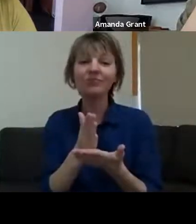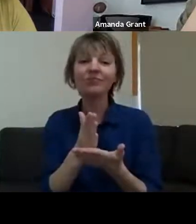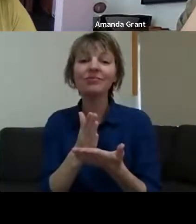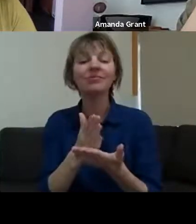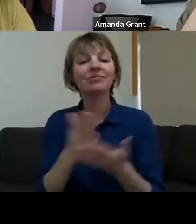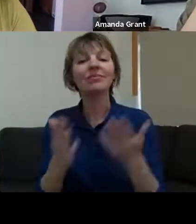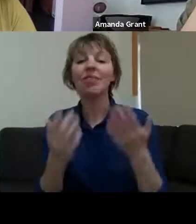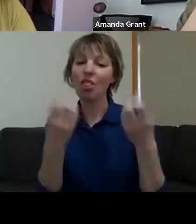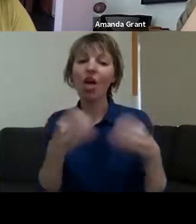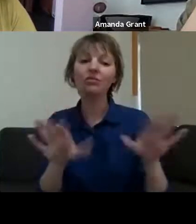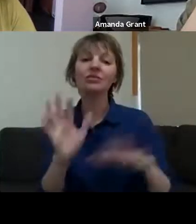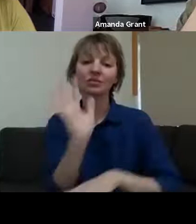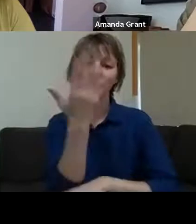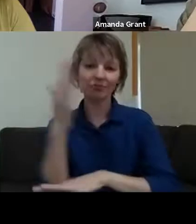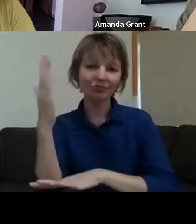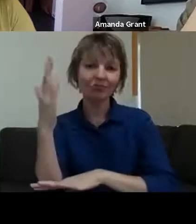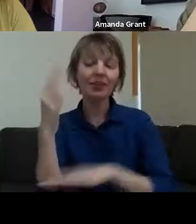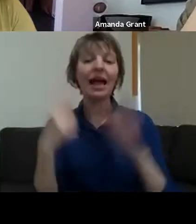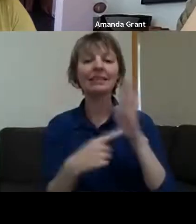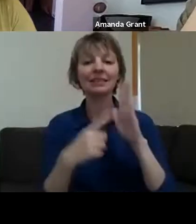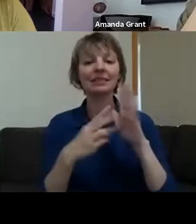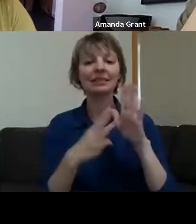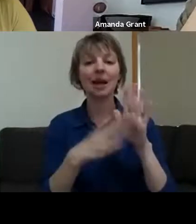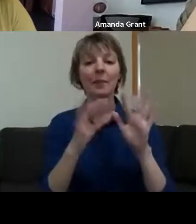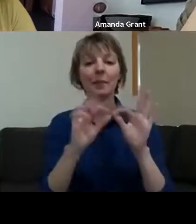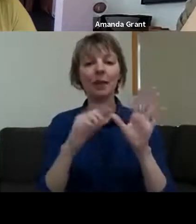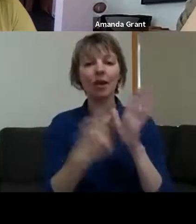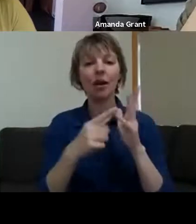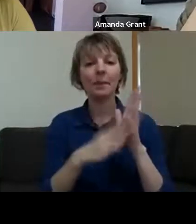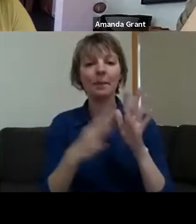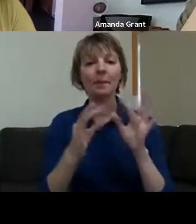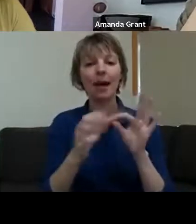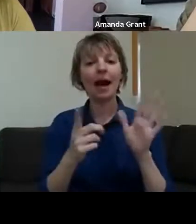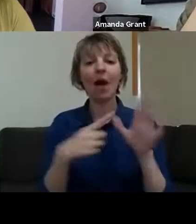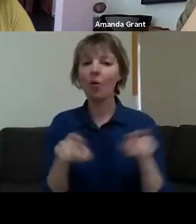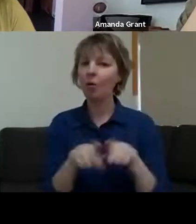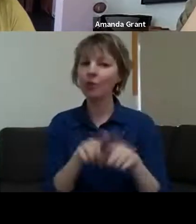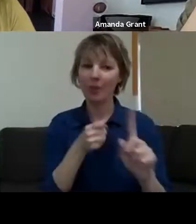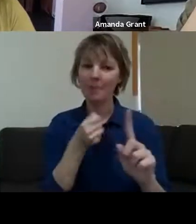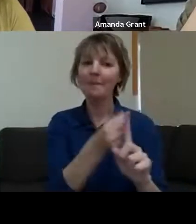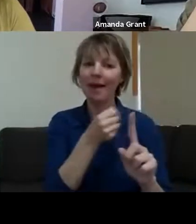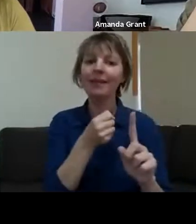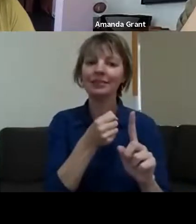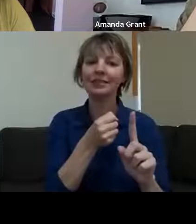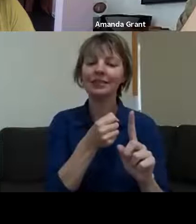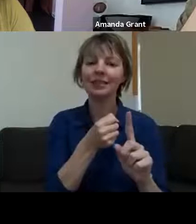where my place was. And that we were being impacted as well. So it's